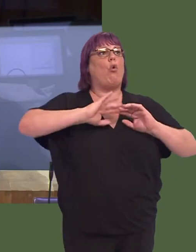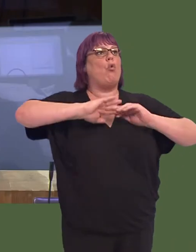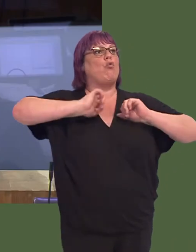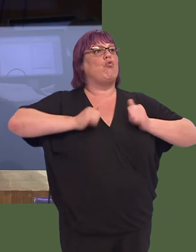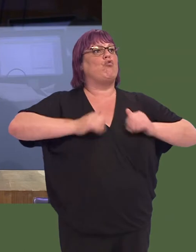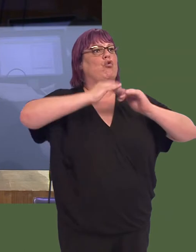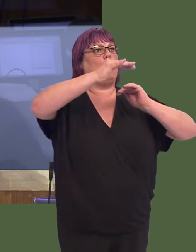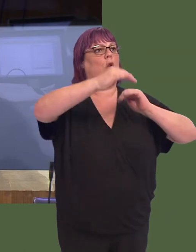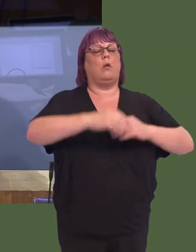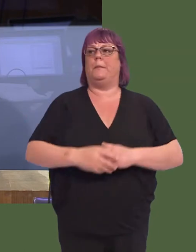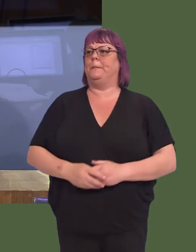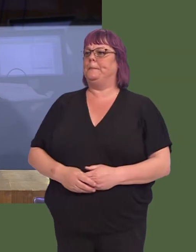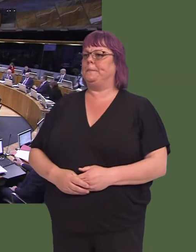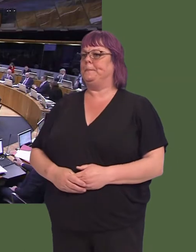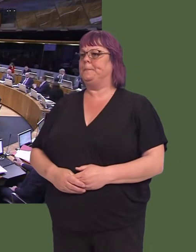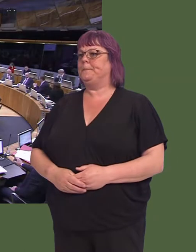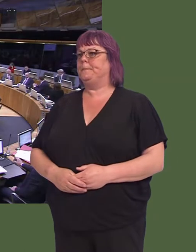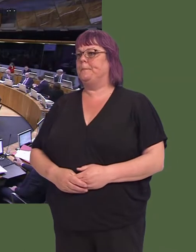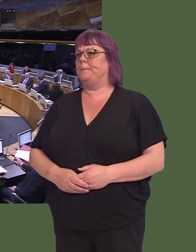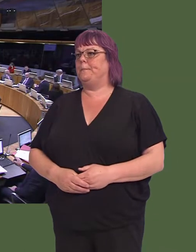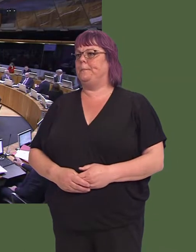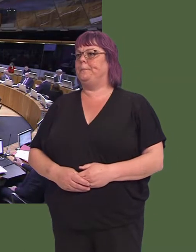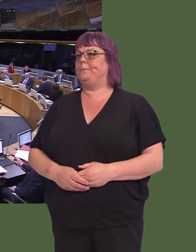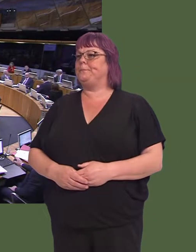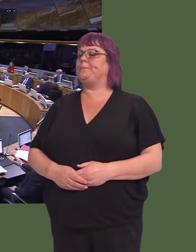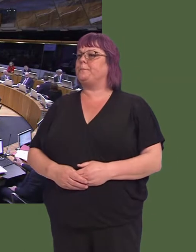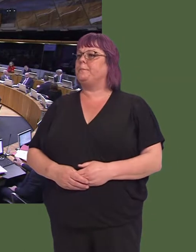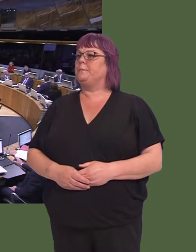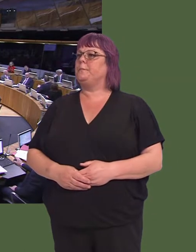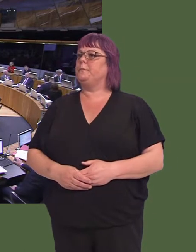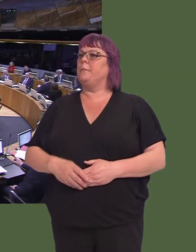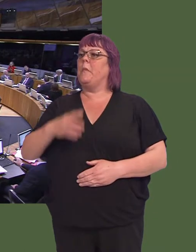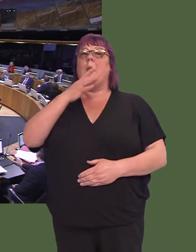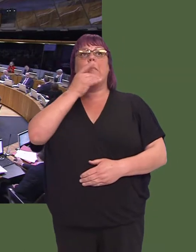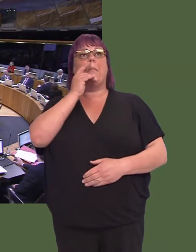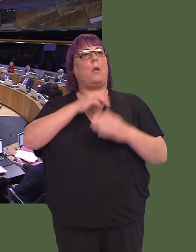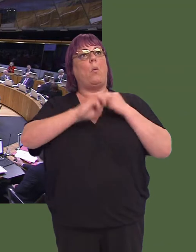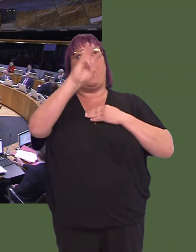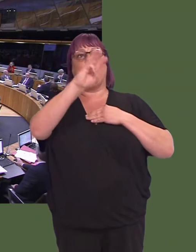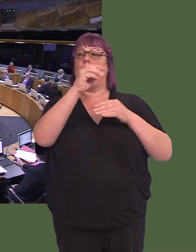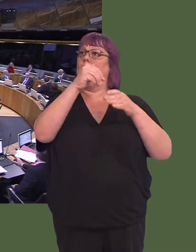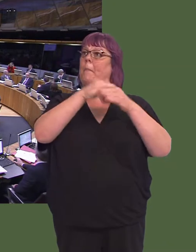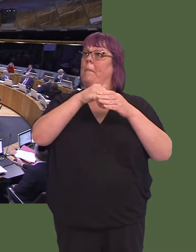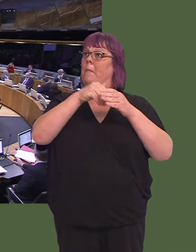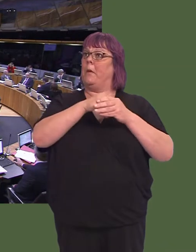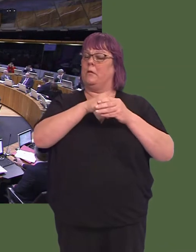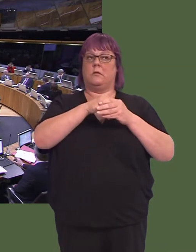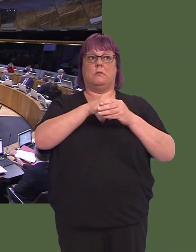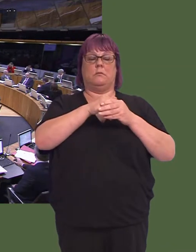Bethan Sayed AM: Although people from Wales are members of credit unions, as compared